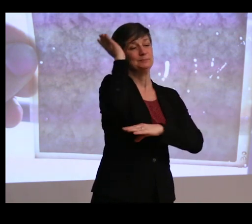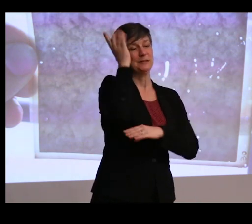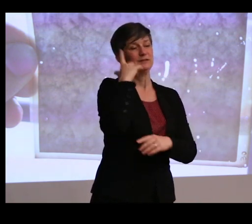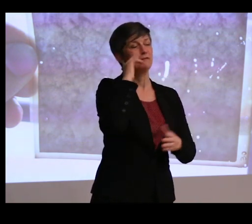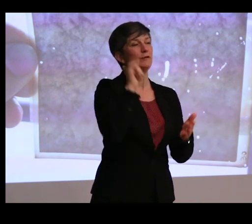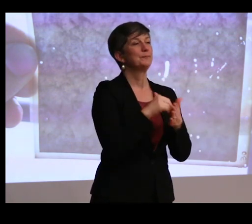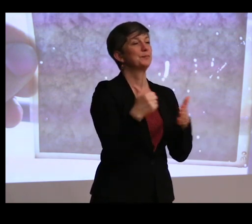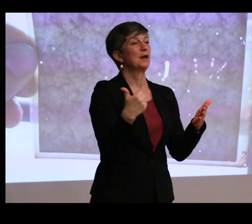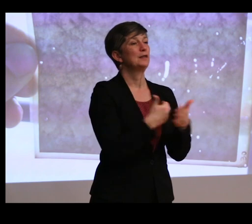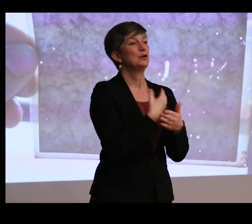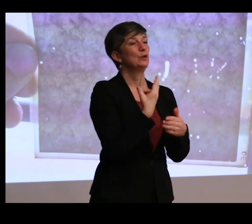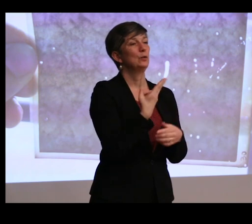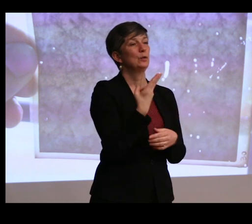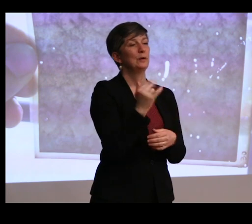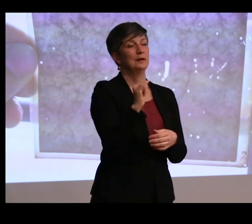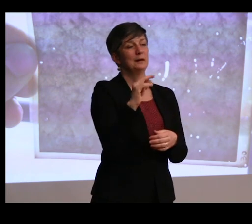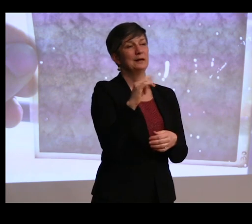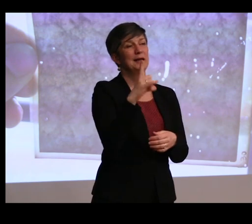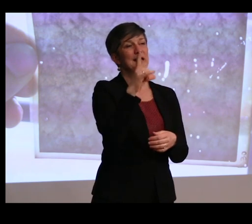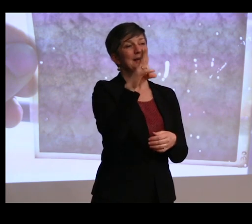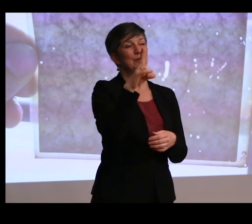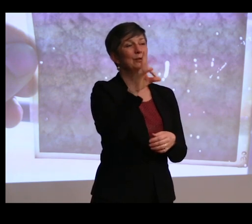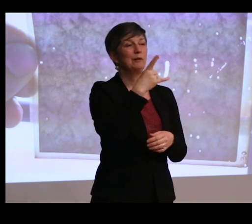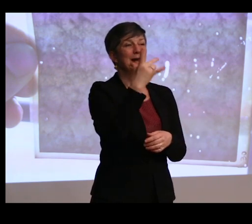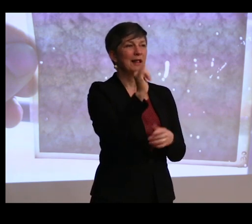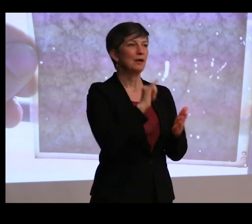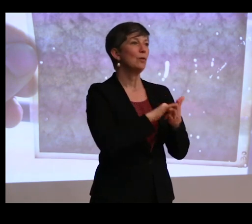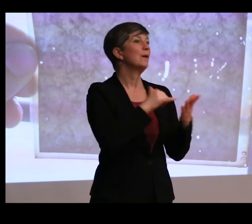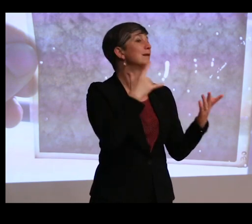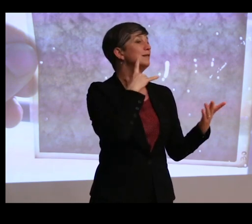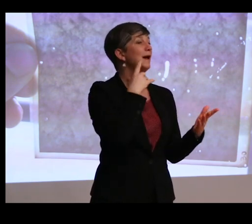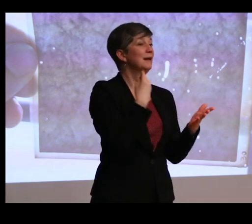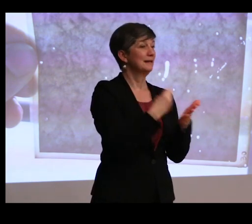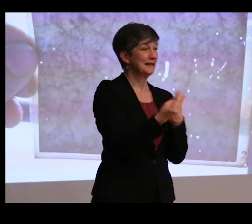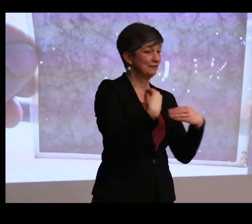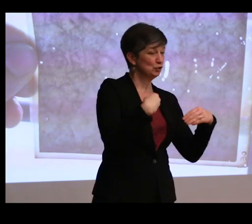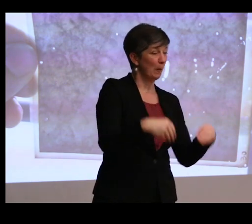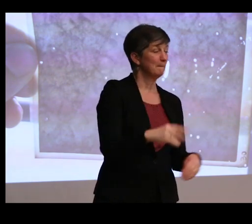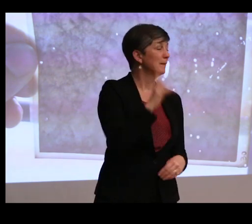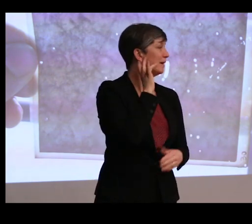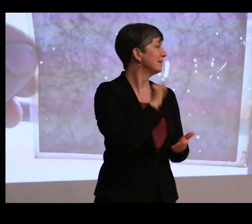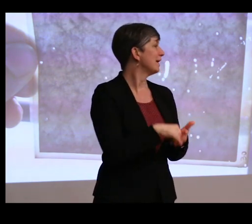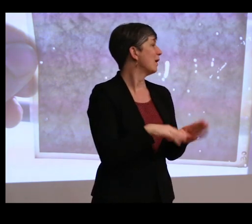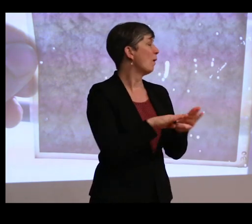Hindu gallery-- so where you saw that gift shop behind him was the new Hindu galleries that opened in 1939--